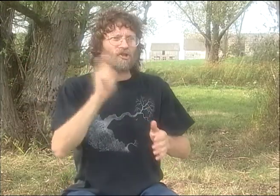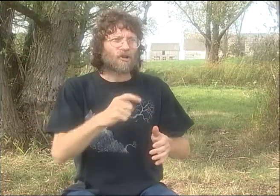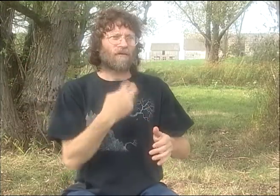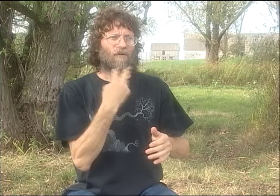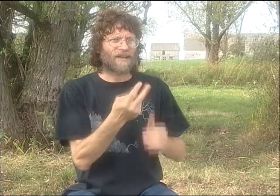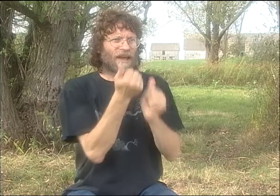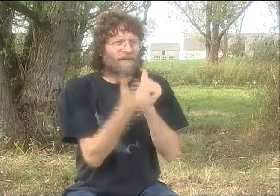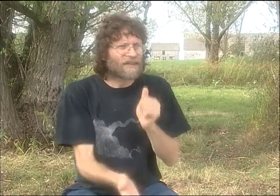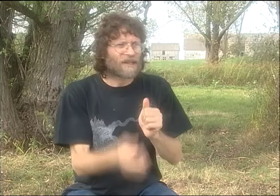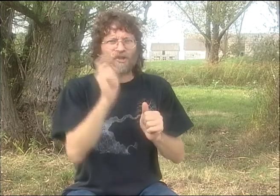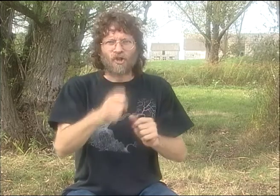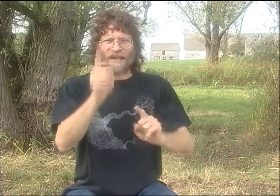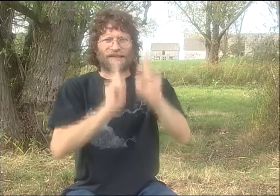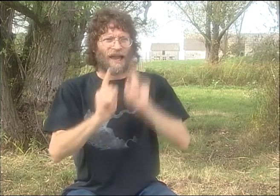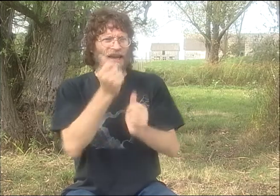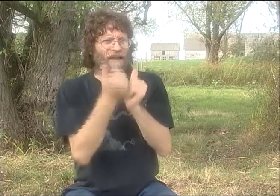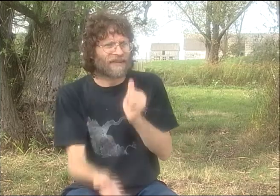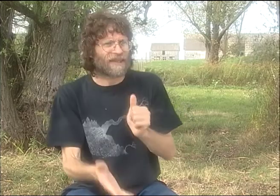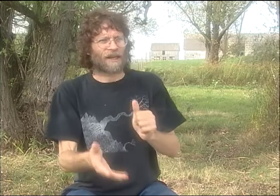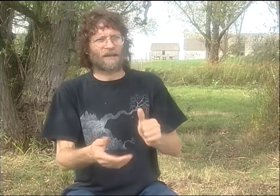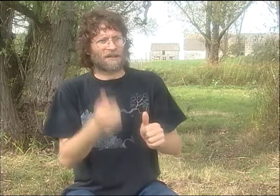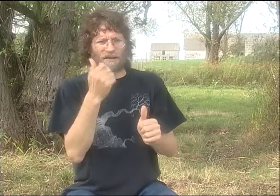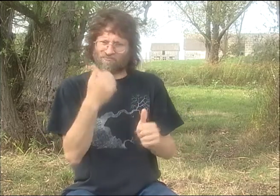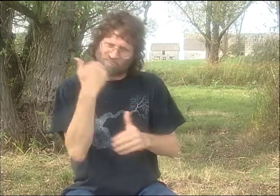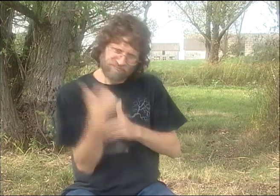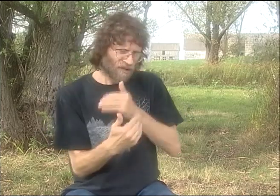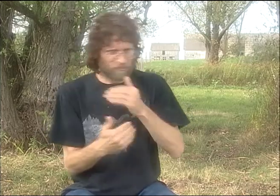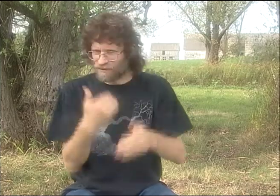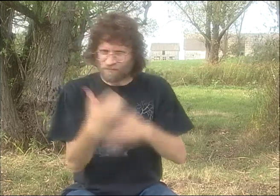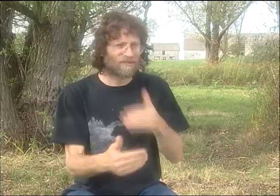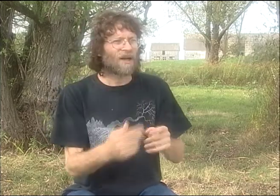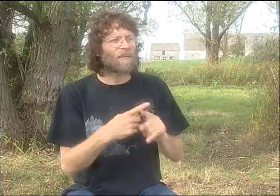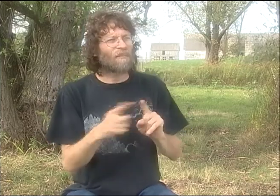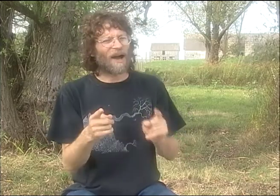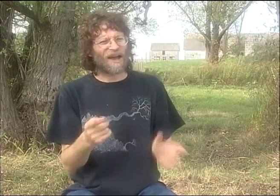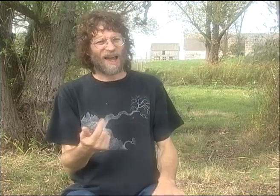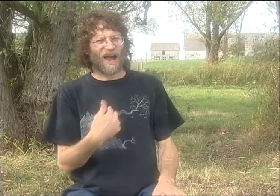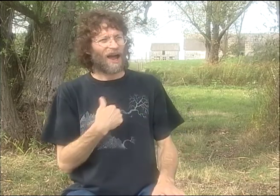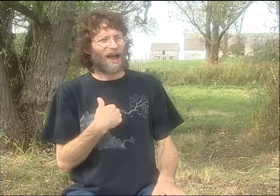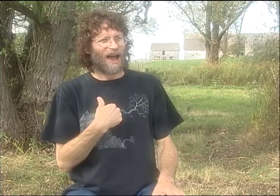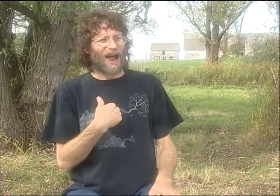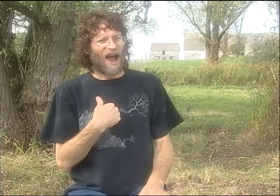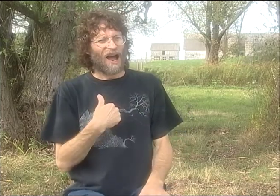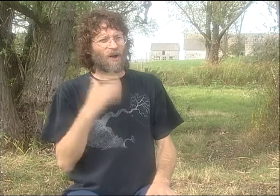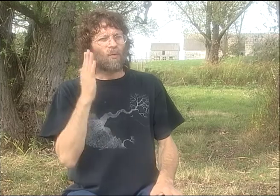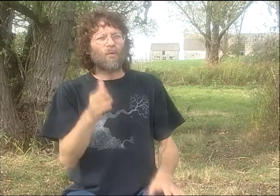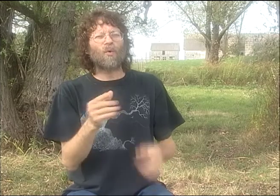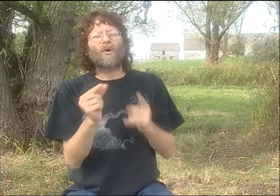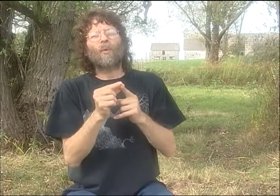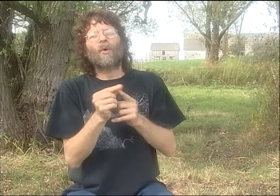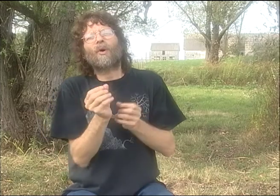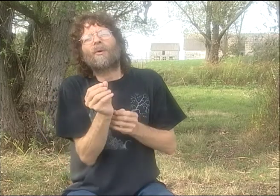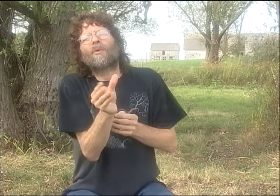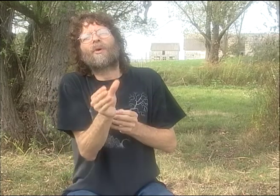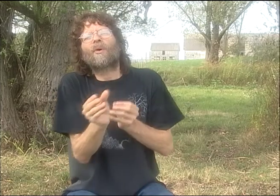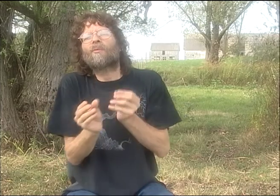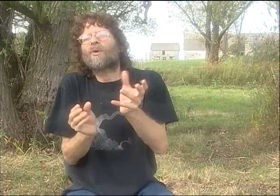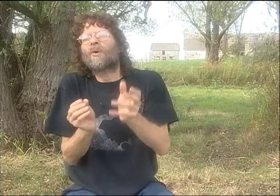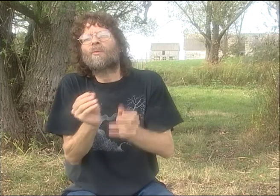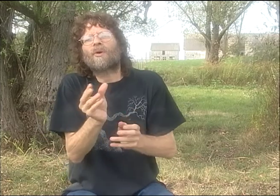YOU KNOW, ONE OF THE THINGS WAS, LIKE, WELL, INTERPRETERS ARE TRAINED-- THEY VOICE EVERY SINGLE THEY SEE. THEY HAVE TO. THAT'S HOW THEY'RE TRAINED.